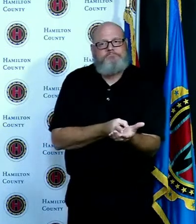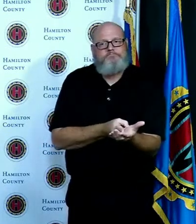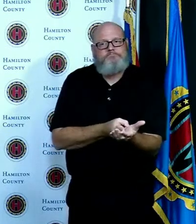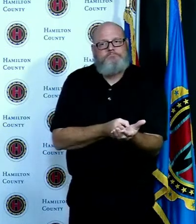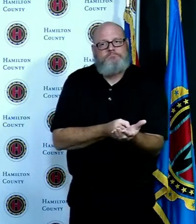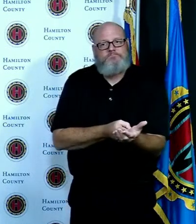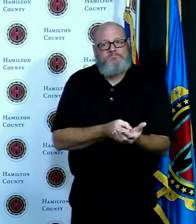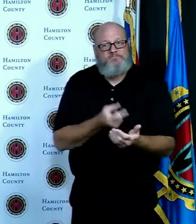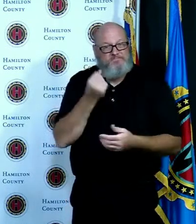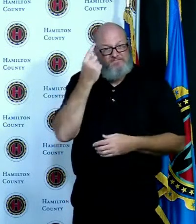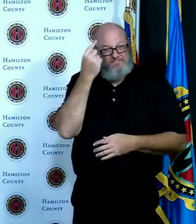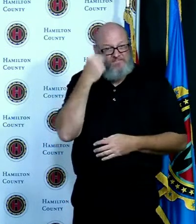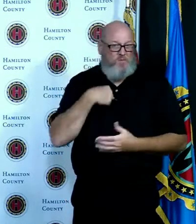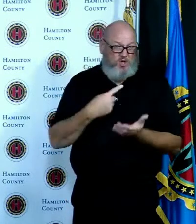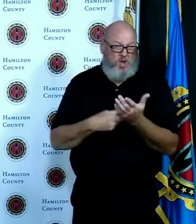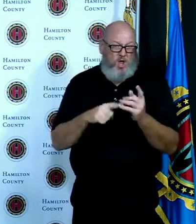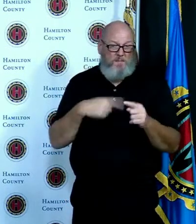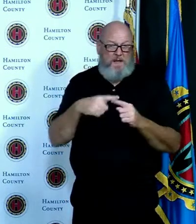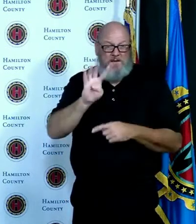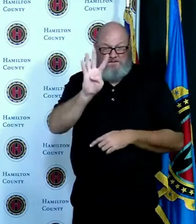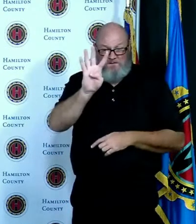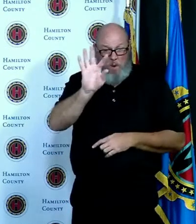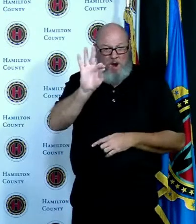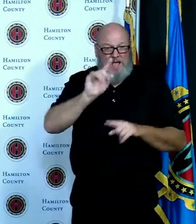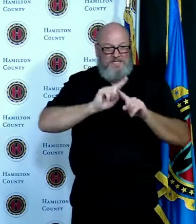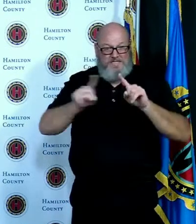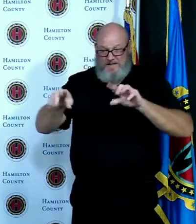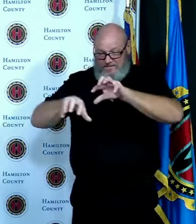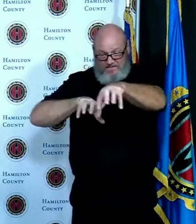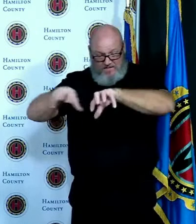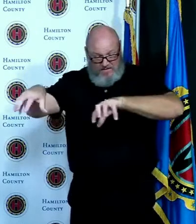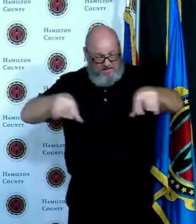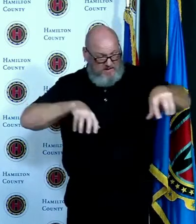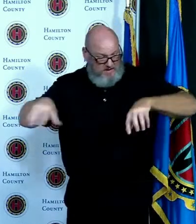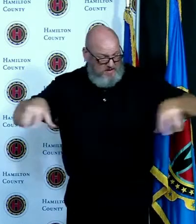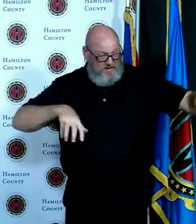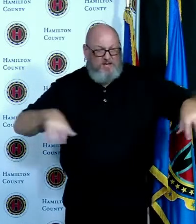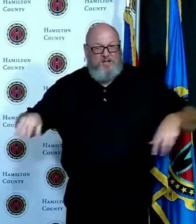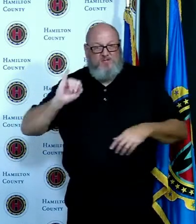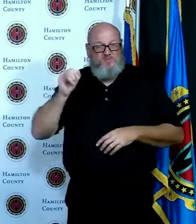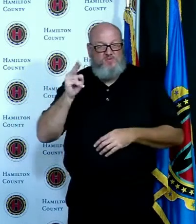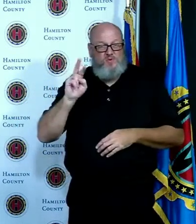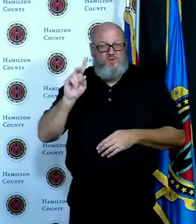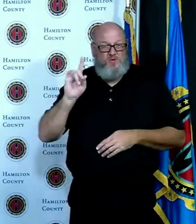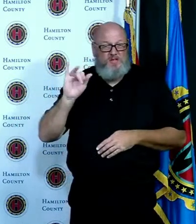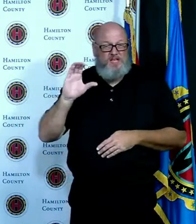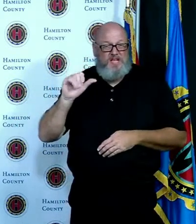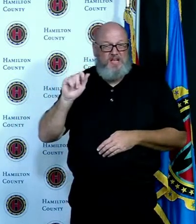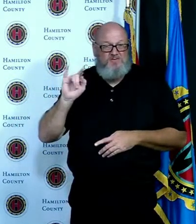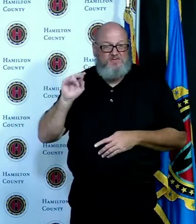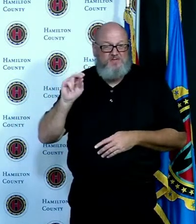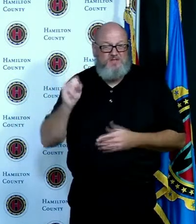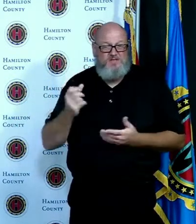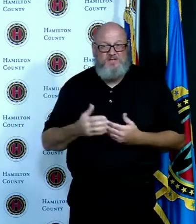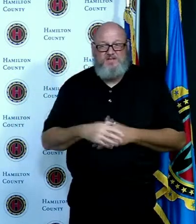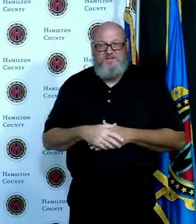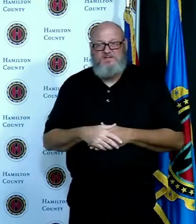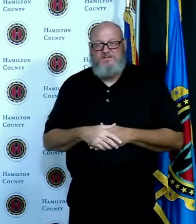and the the mayor and I have done a lot of public facing messaging related to these jurisdictions